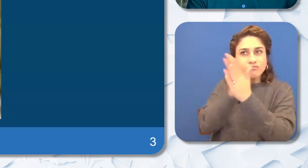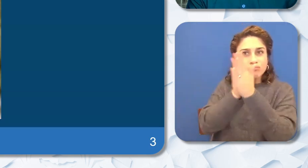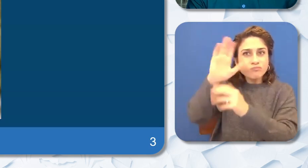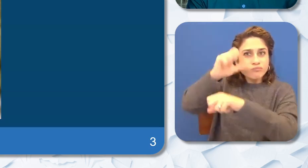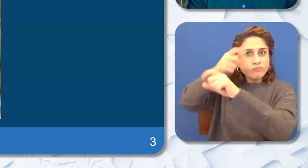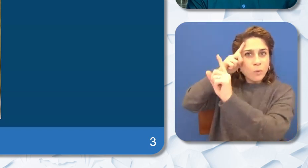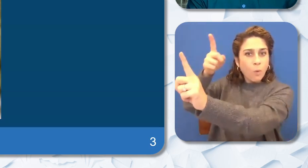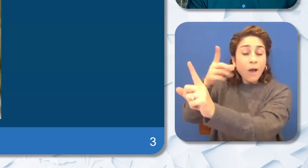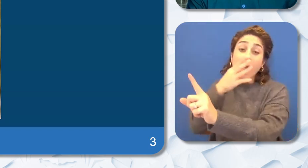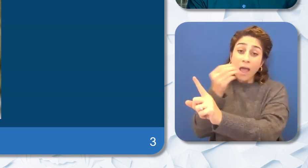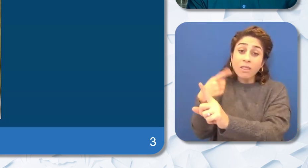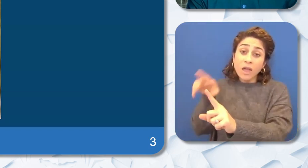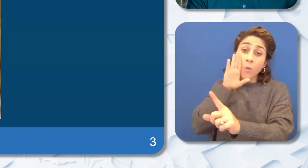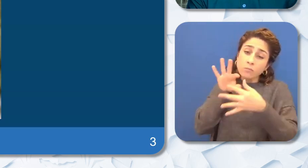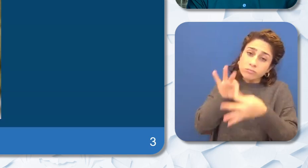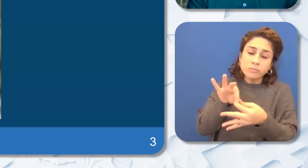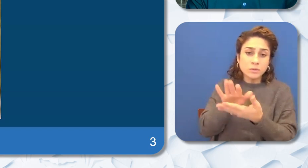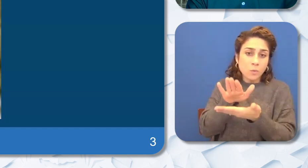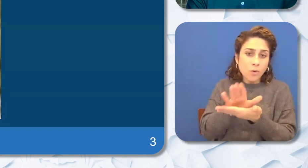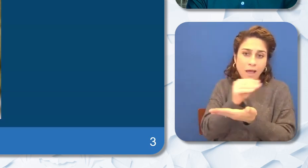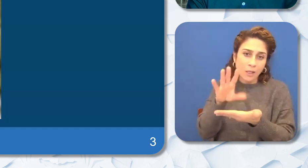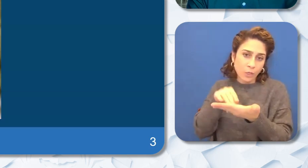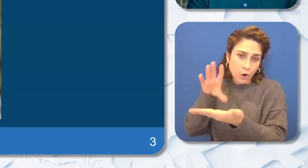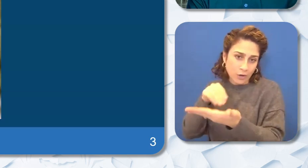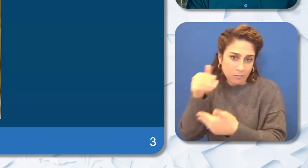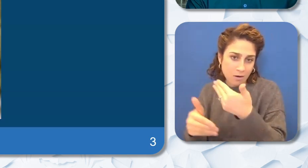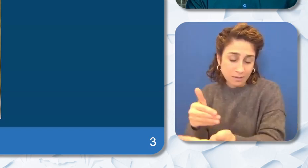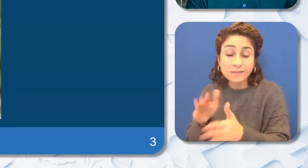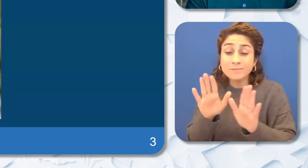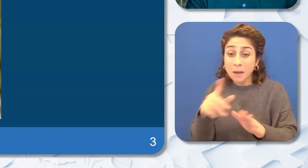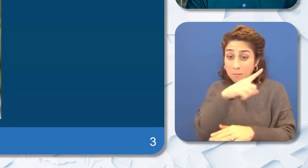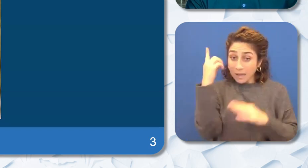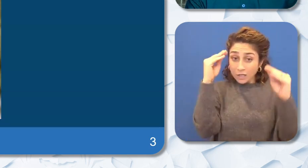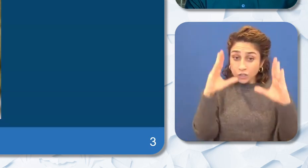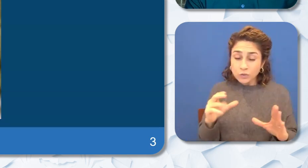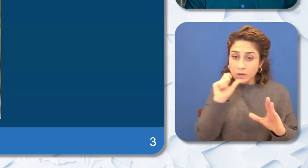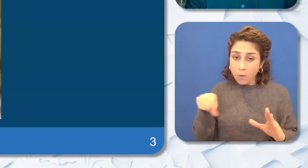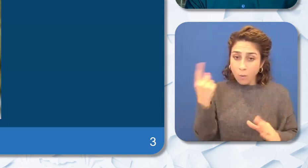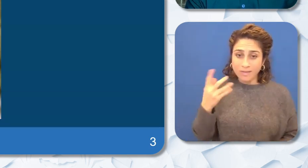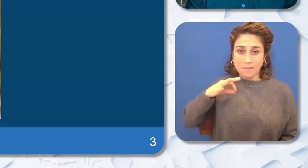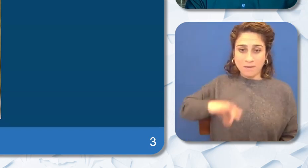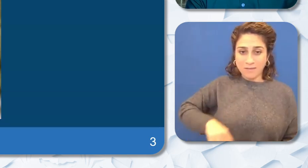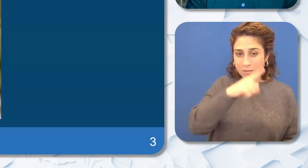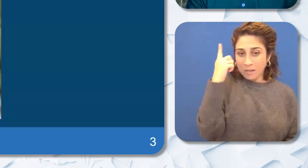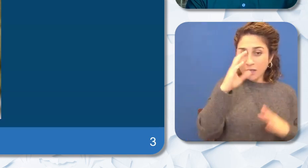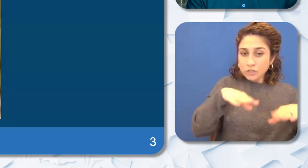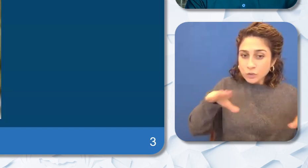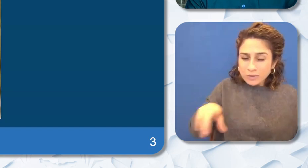to school and learning. Having a Black educator not only benefits Black children it benefits all